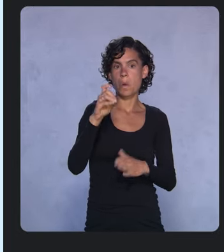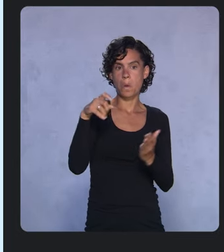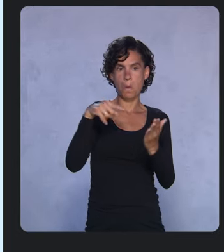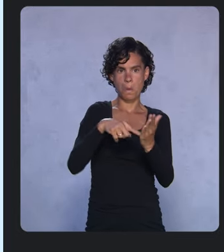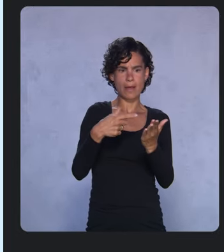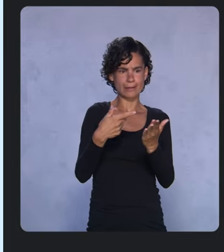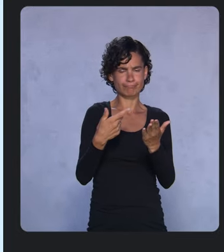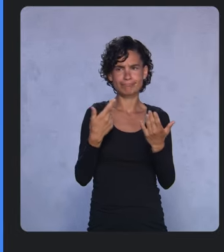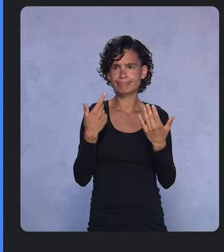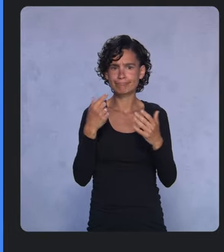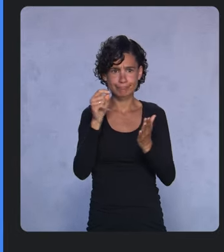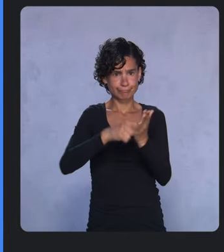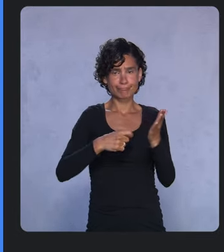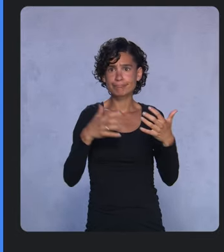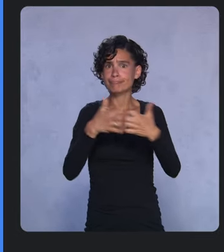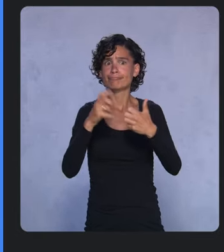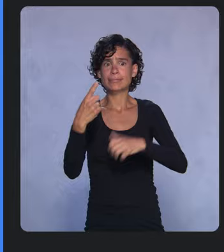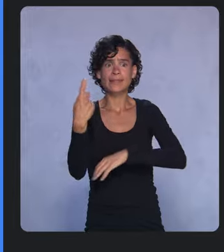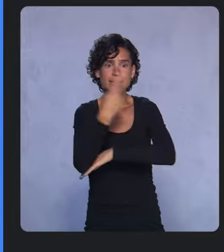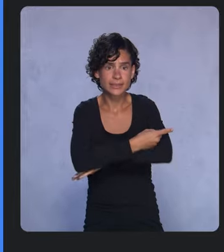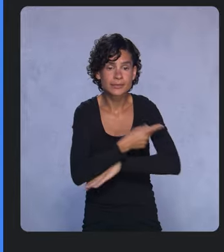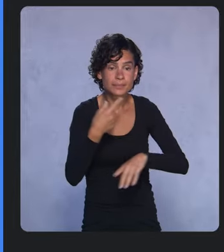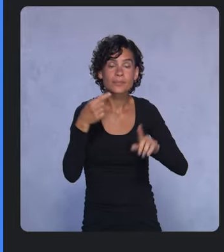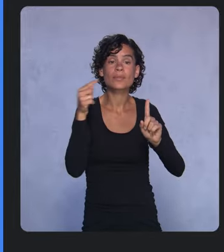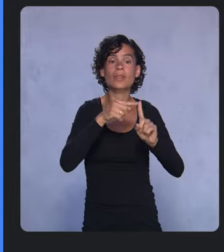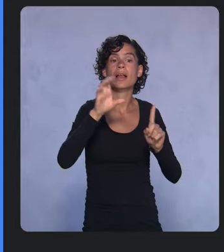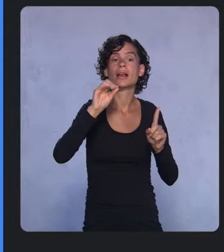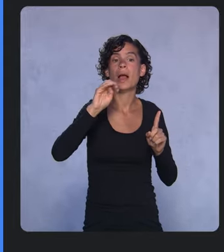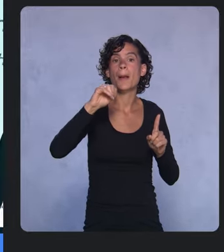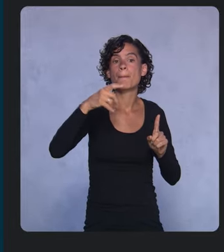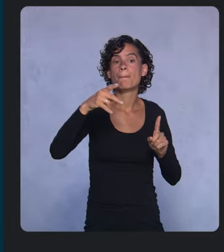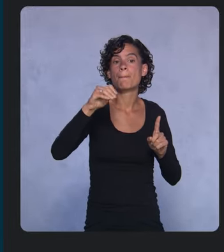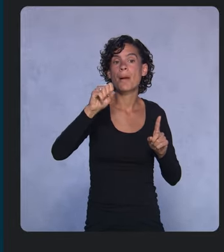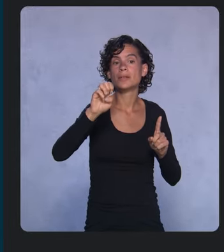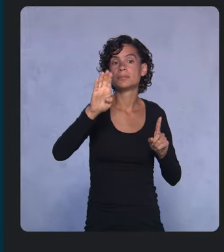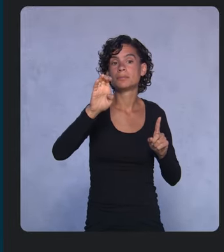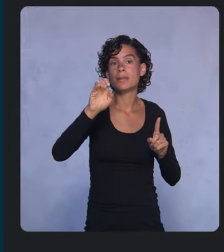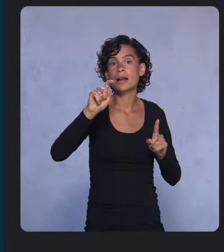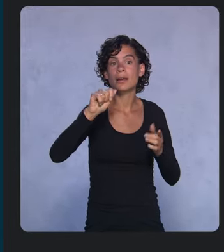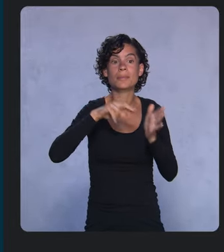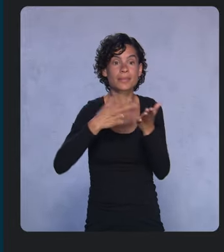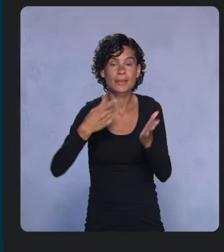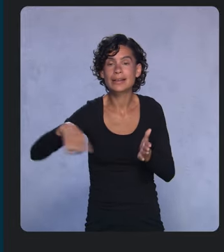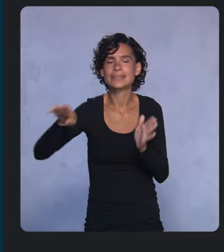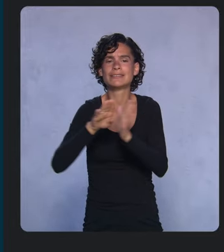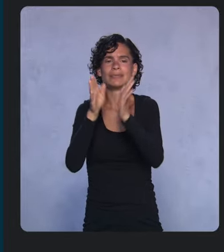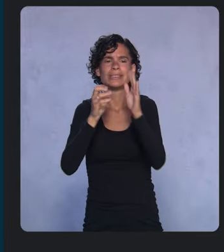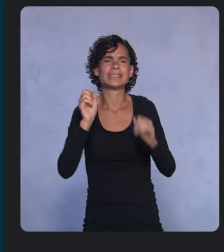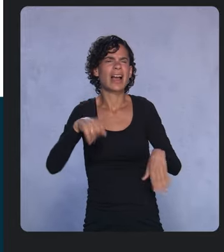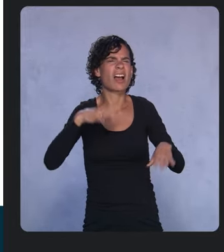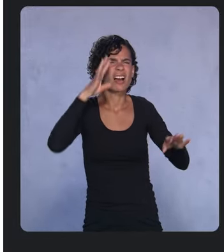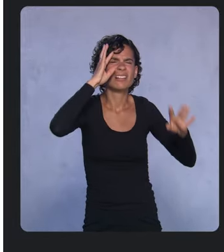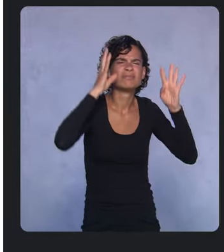With the Compose beta, developers around the world have created some truly beautiful, innovative experiences in half the time.